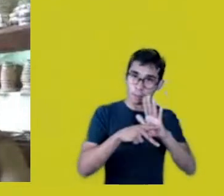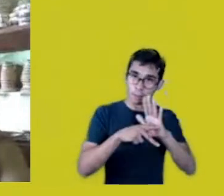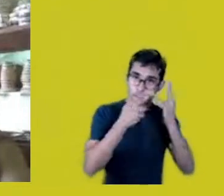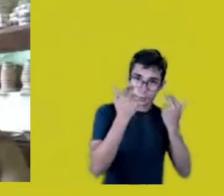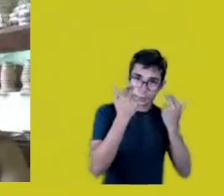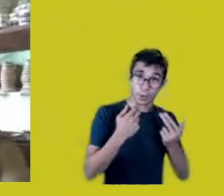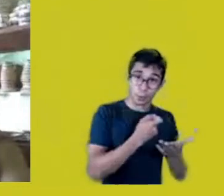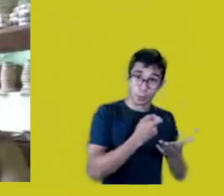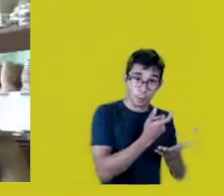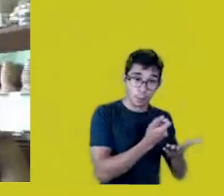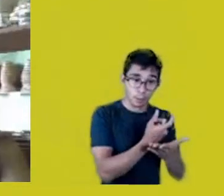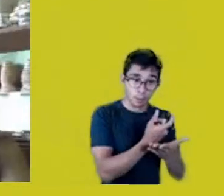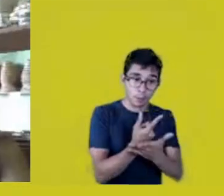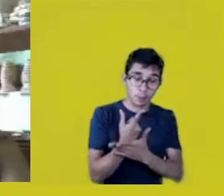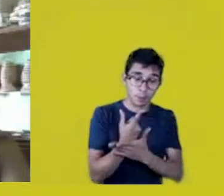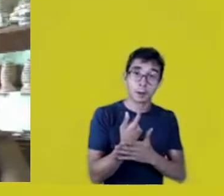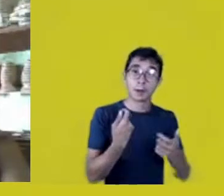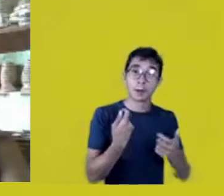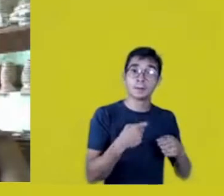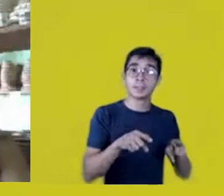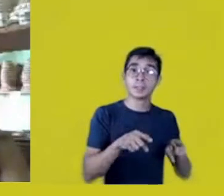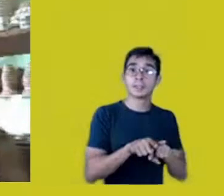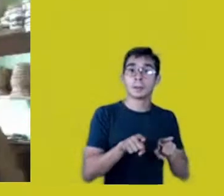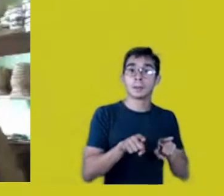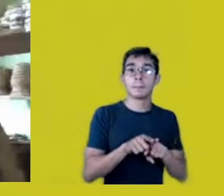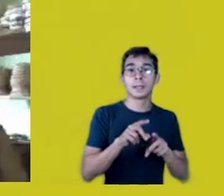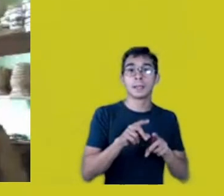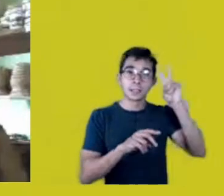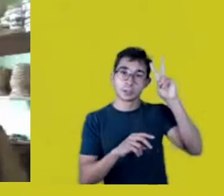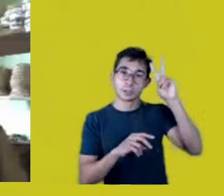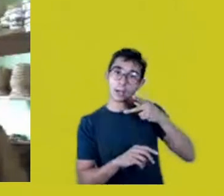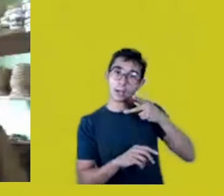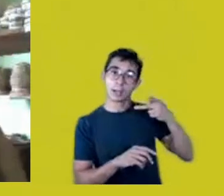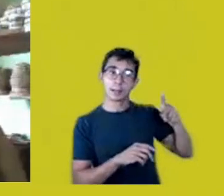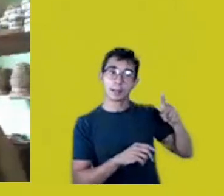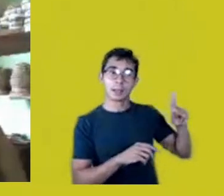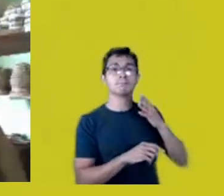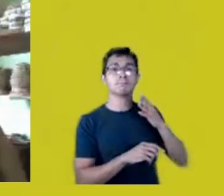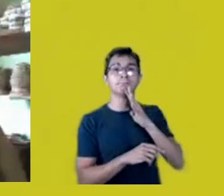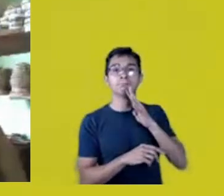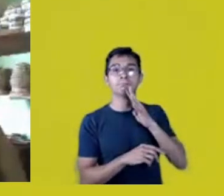they should include the history of that product, that people,